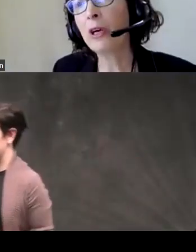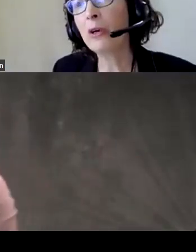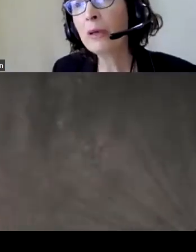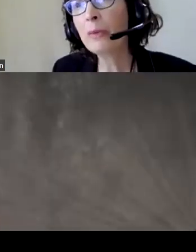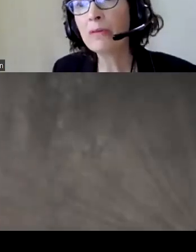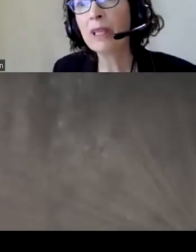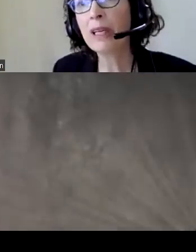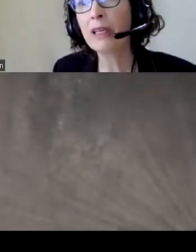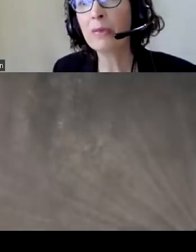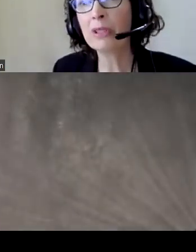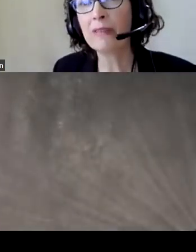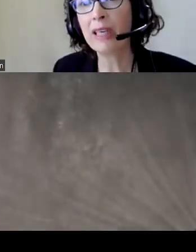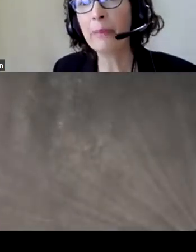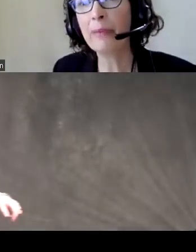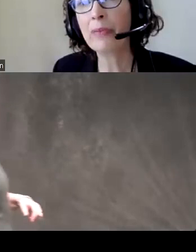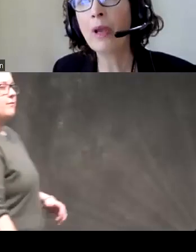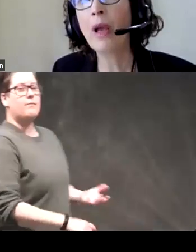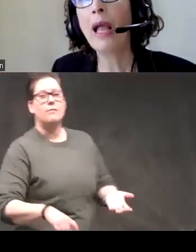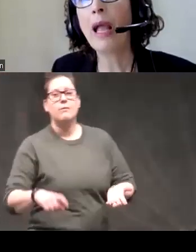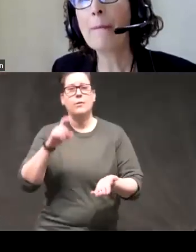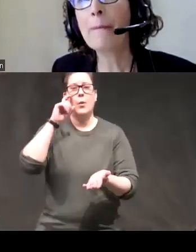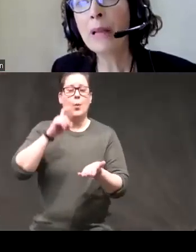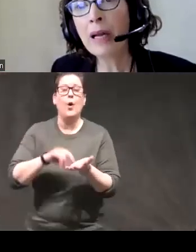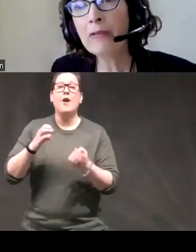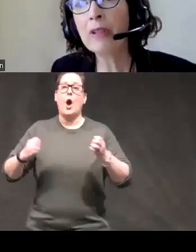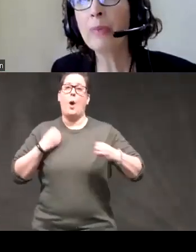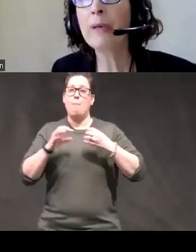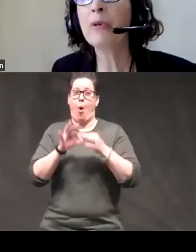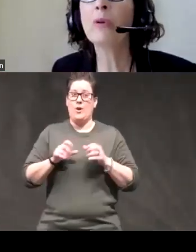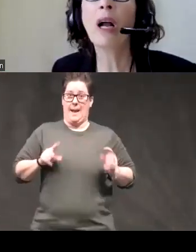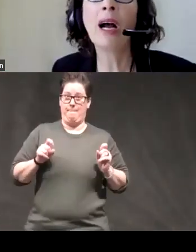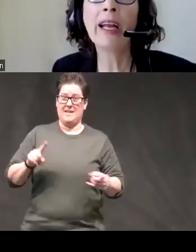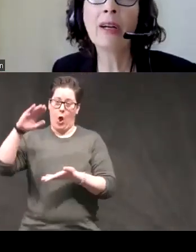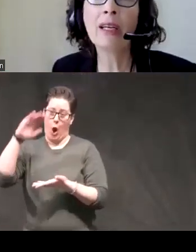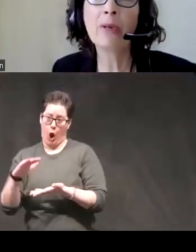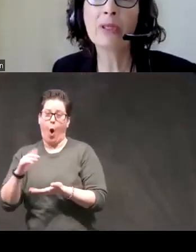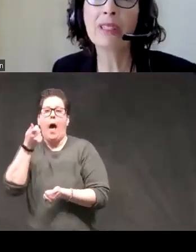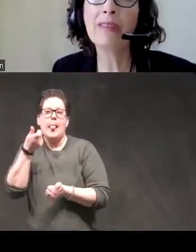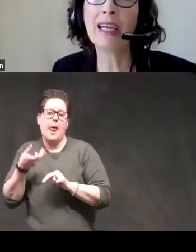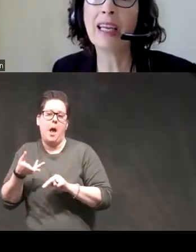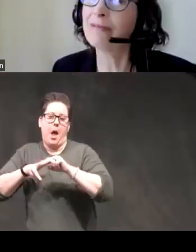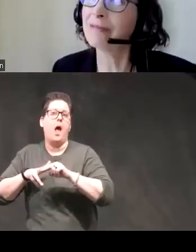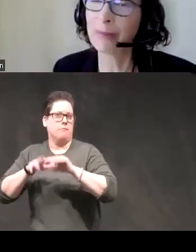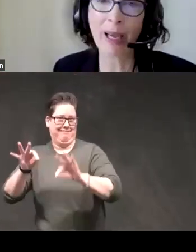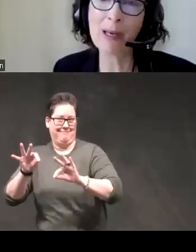you're low on emotion related impulsivity but for the people who are higher on impulsivity it's bad